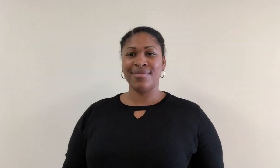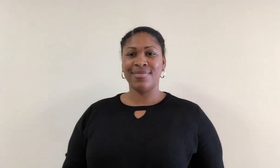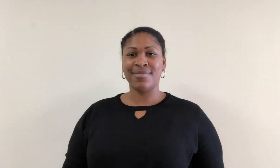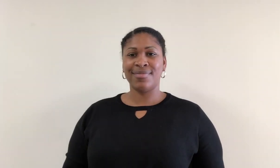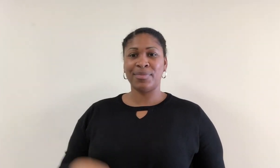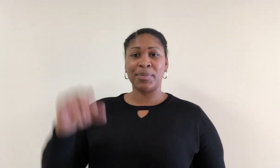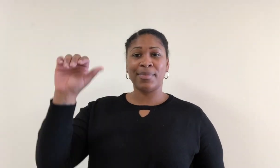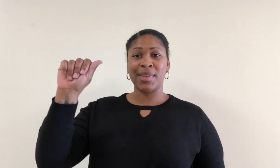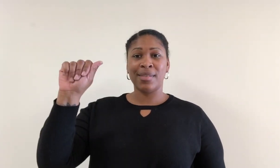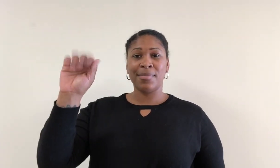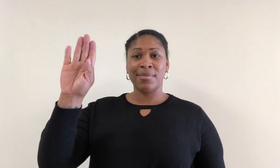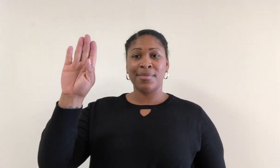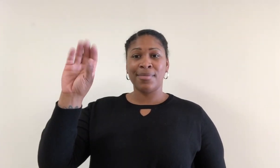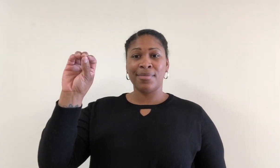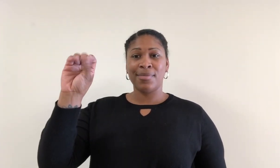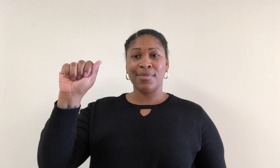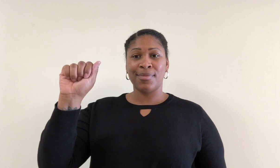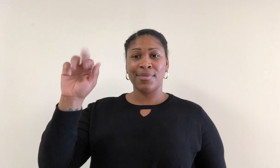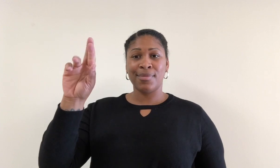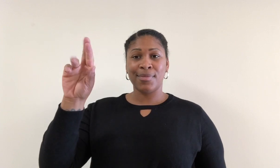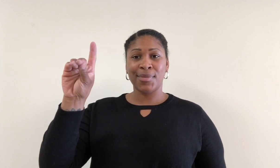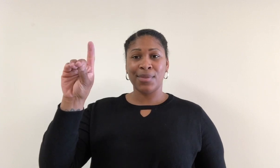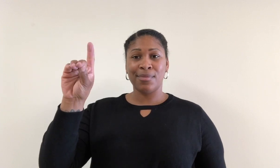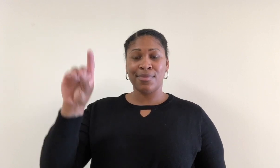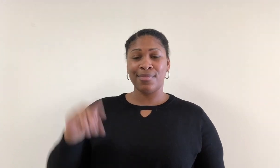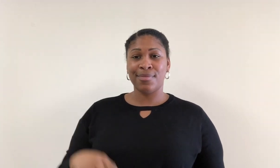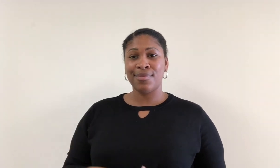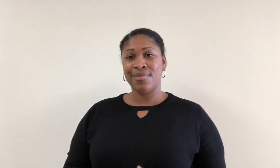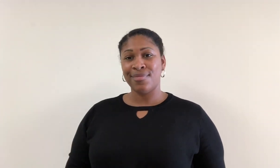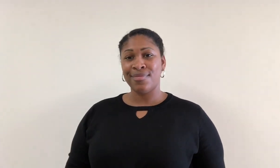Abroad